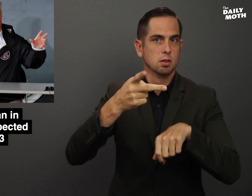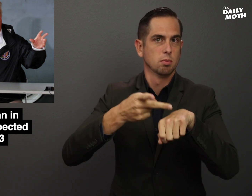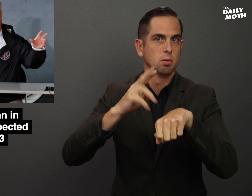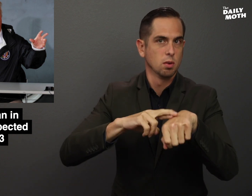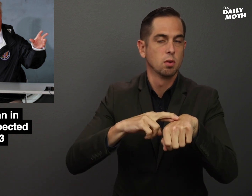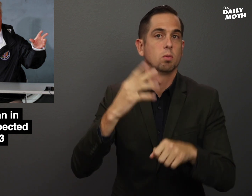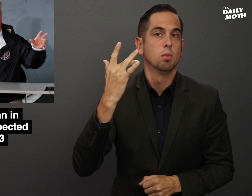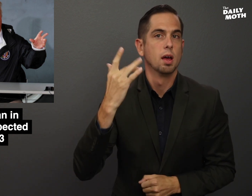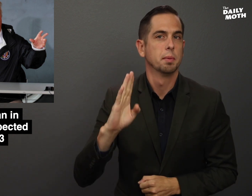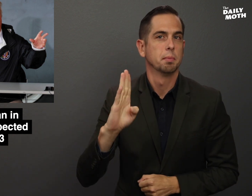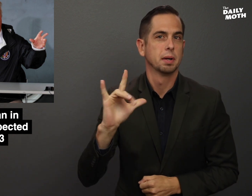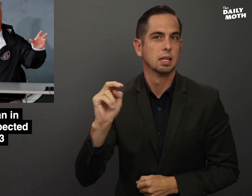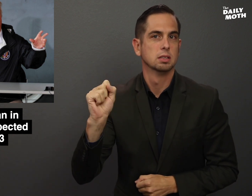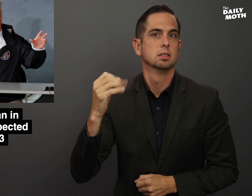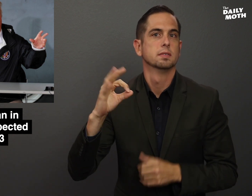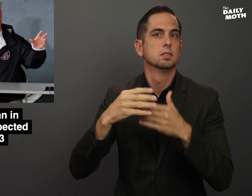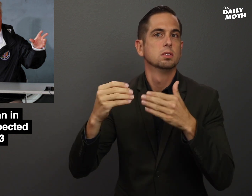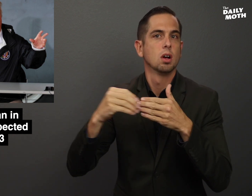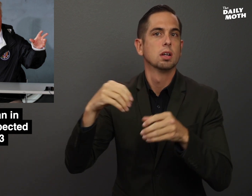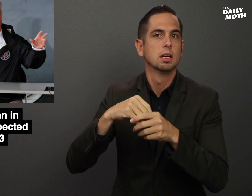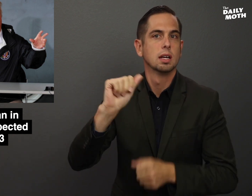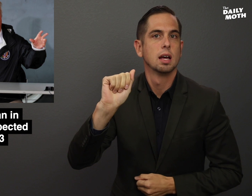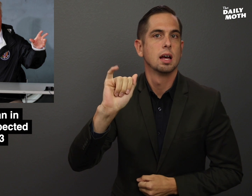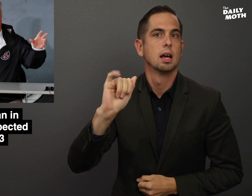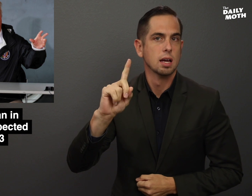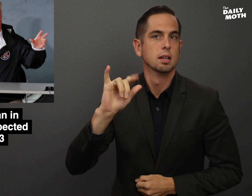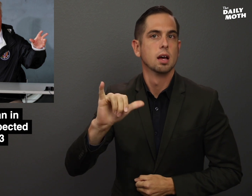Puerto Rico because of the billions in dollars of aid